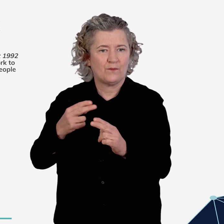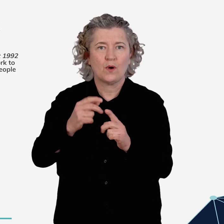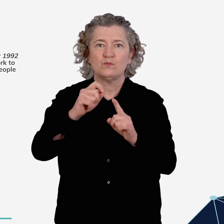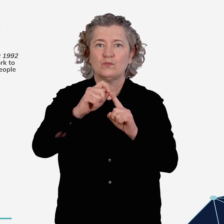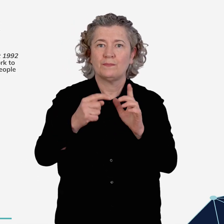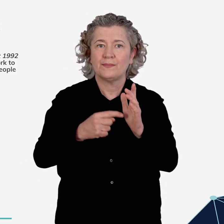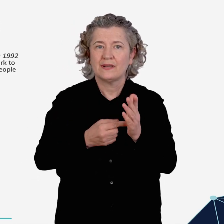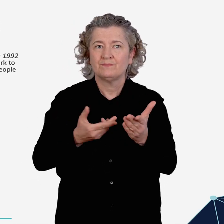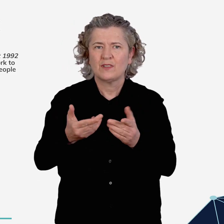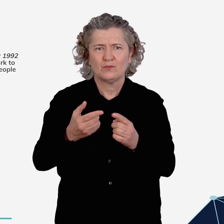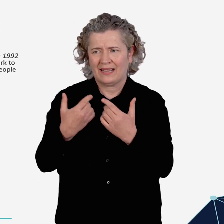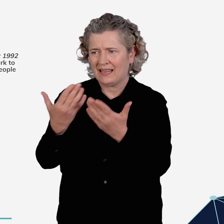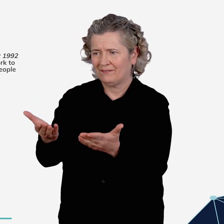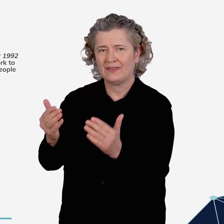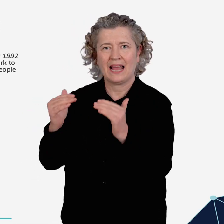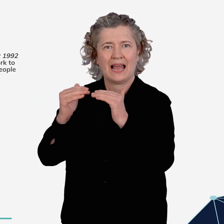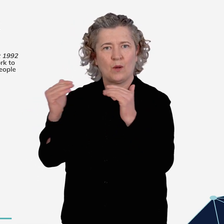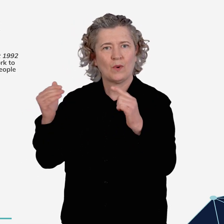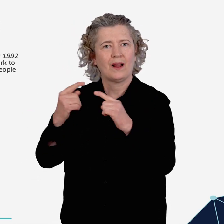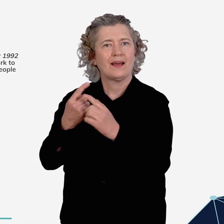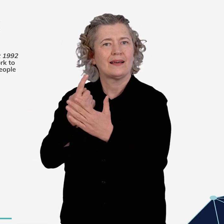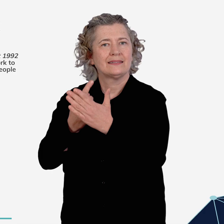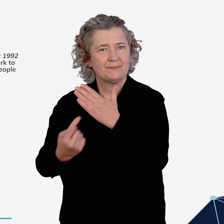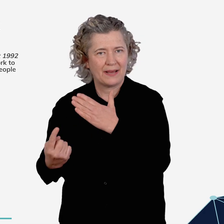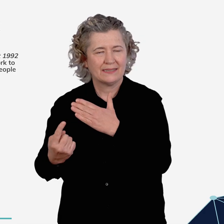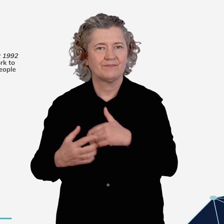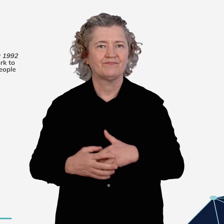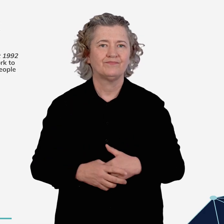in relation to public transport services to provide equality and independence.